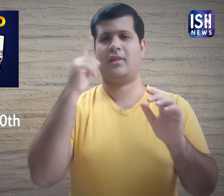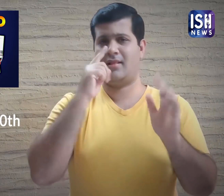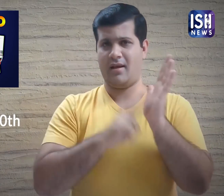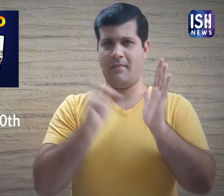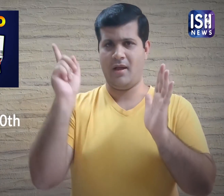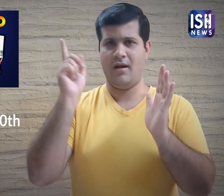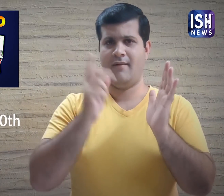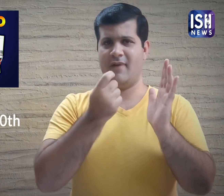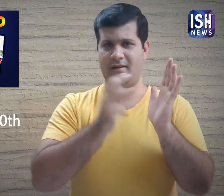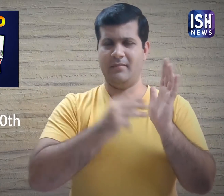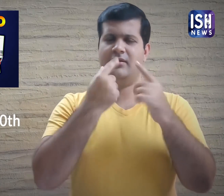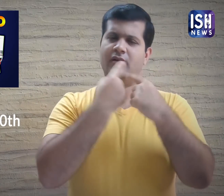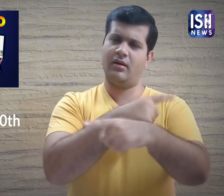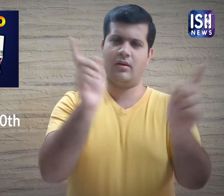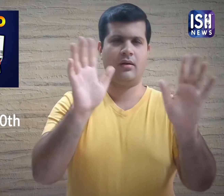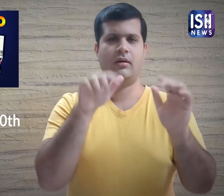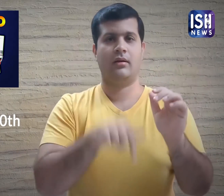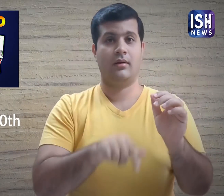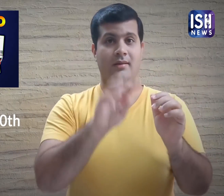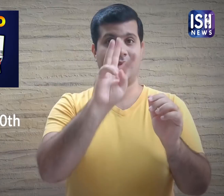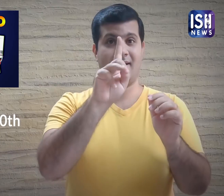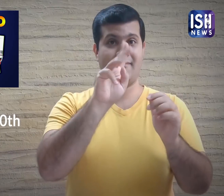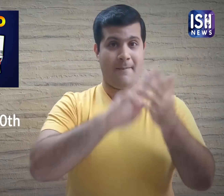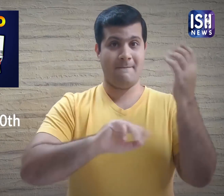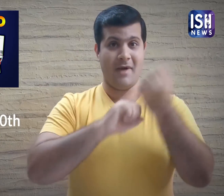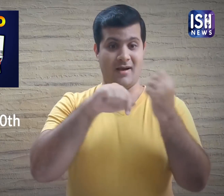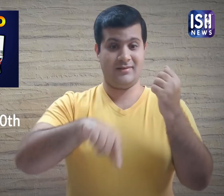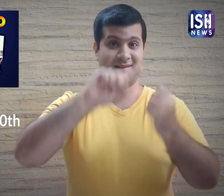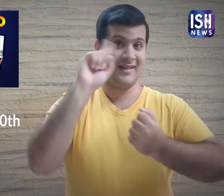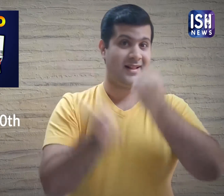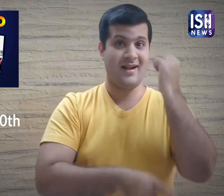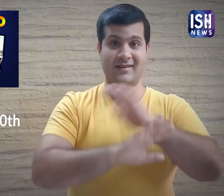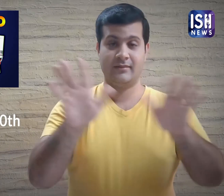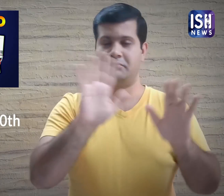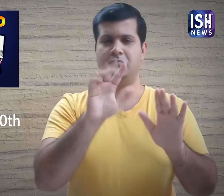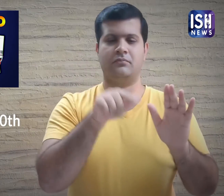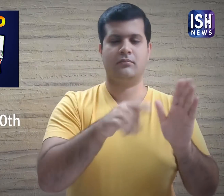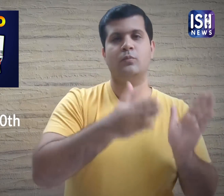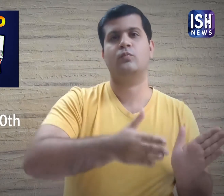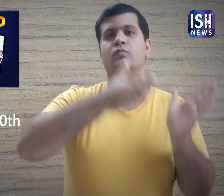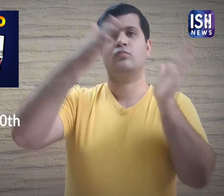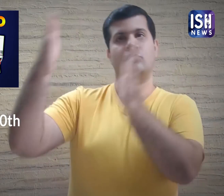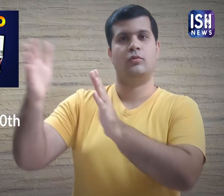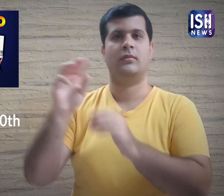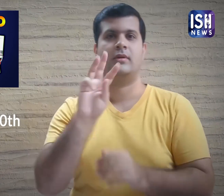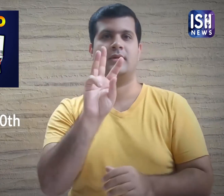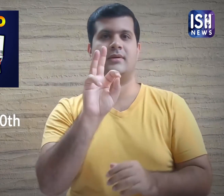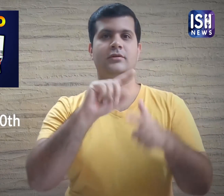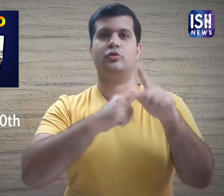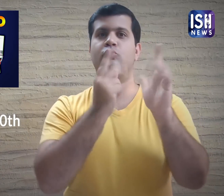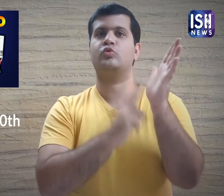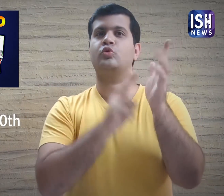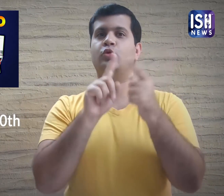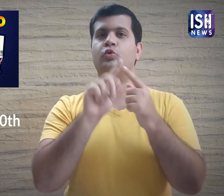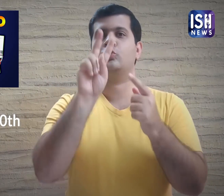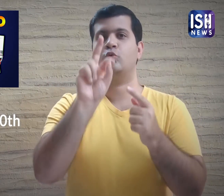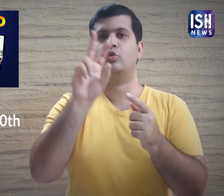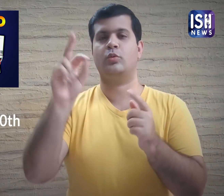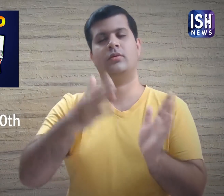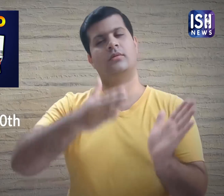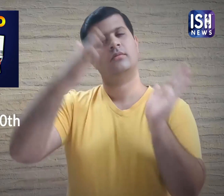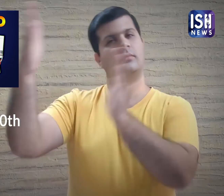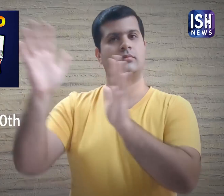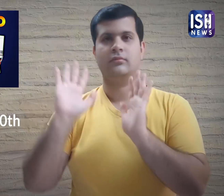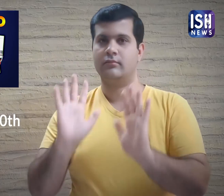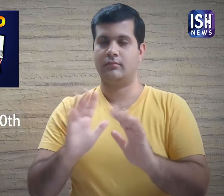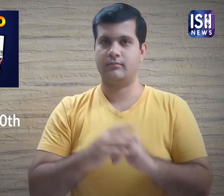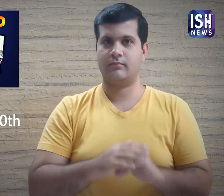Finance Minister Sitharaman announced that the 31st March deadline has been postponed to 30th June 2020.